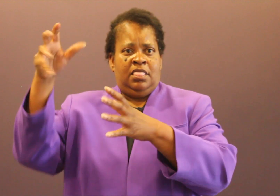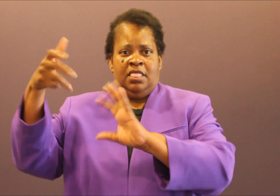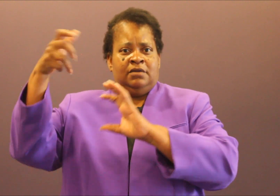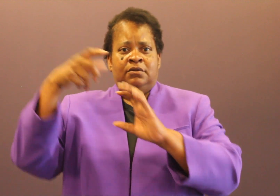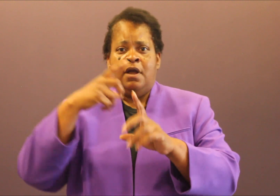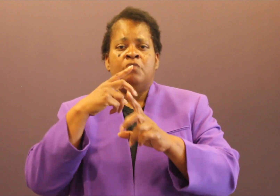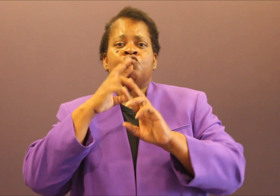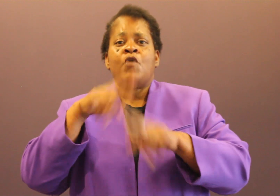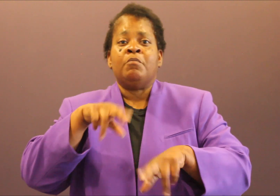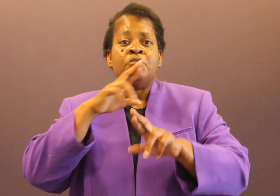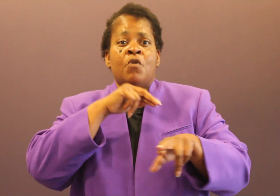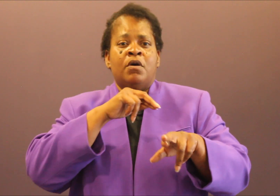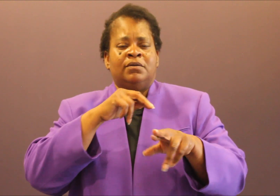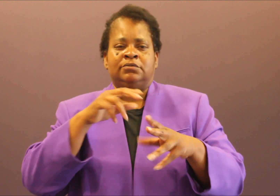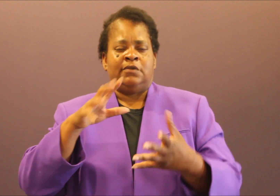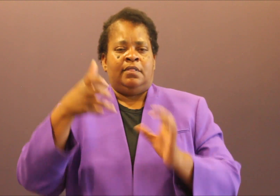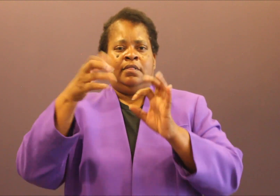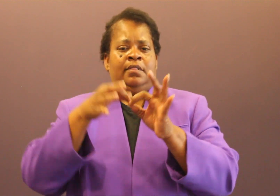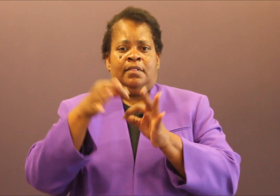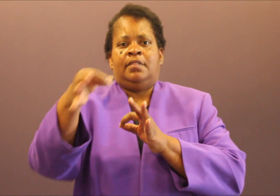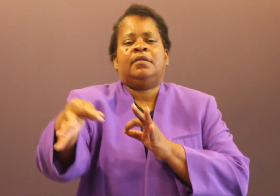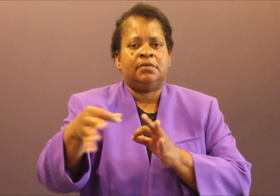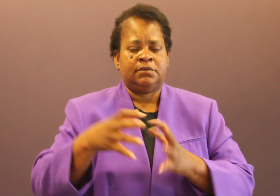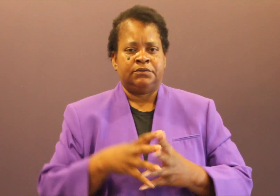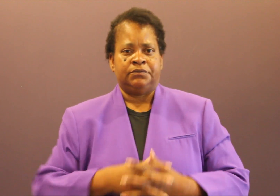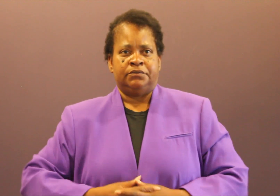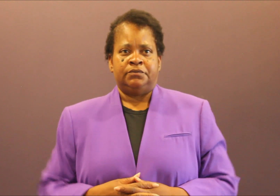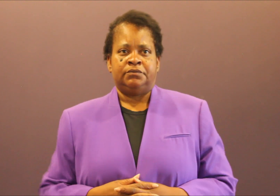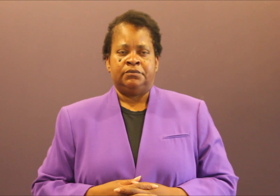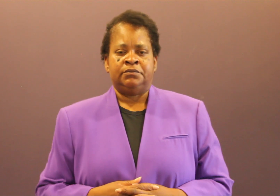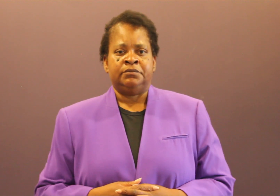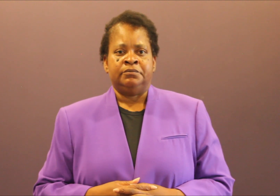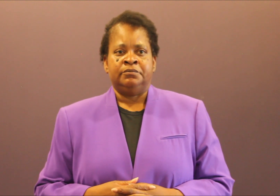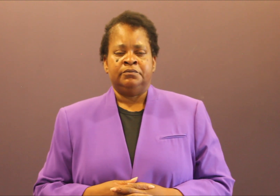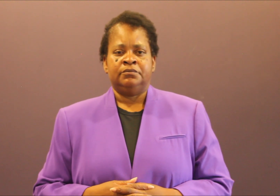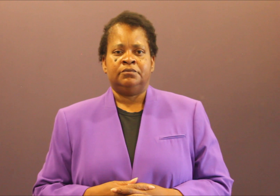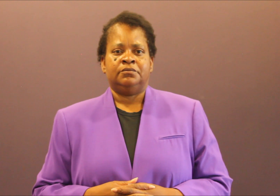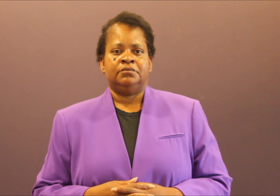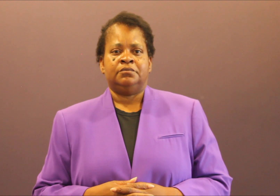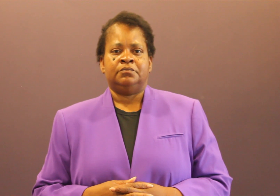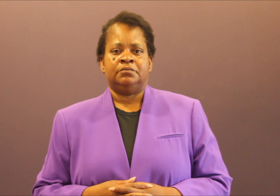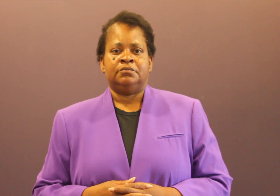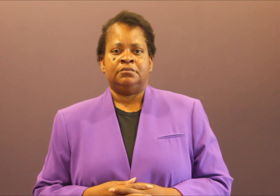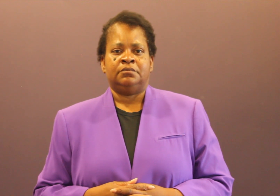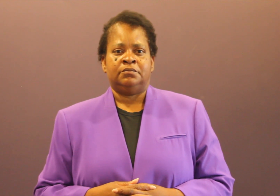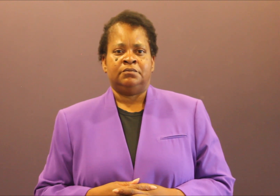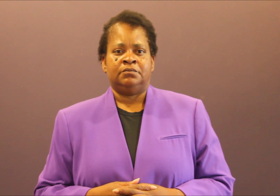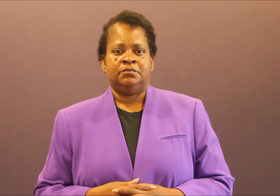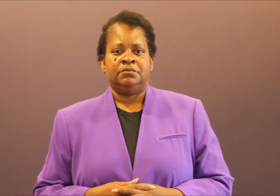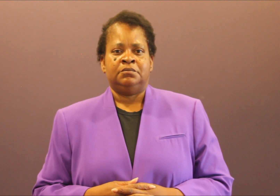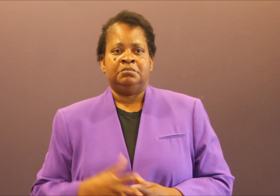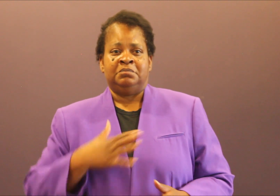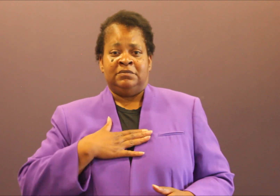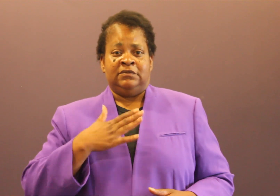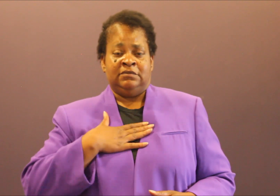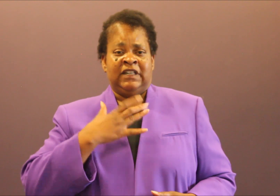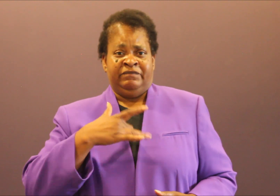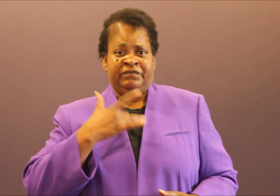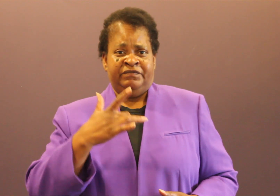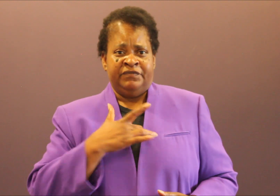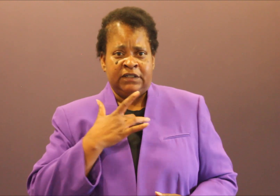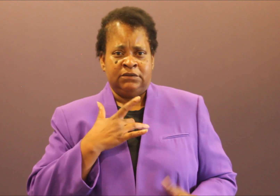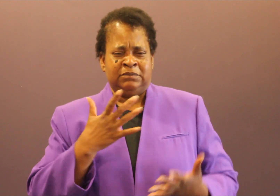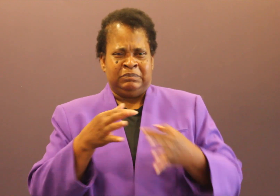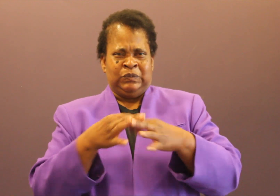station. My sense is this is a watershed moment,